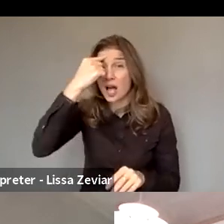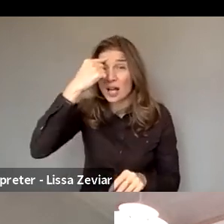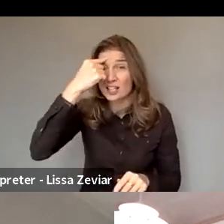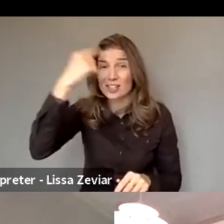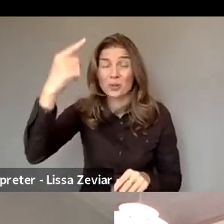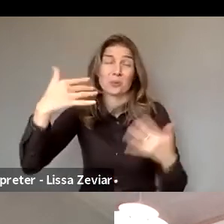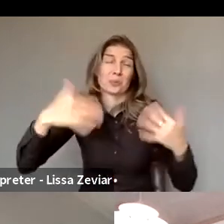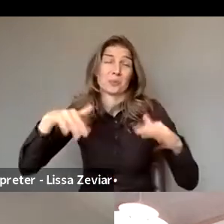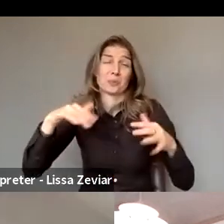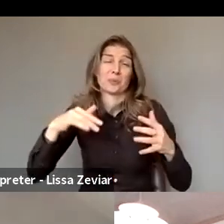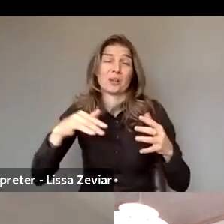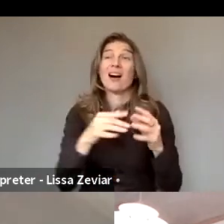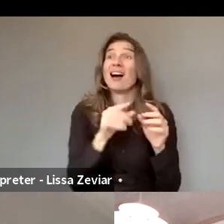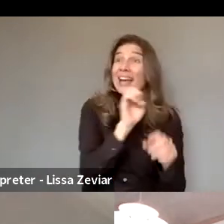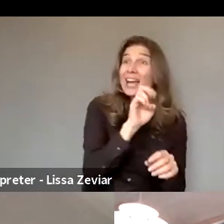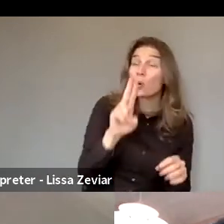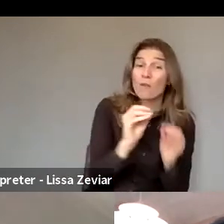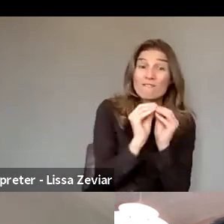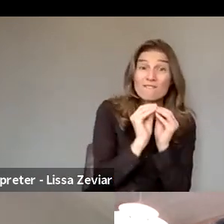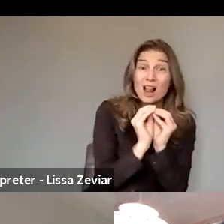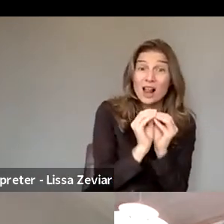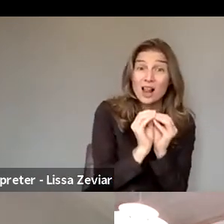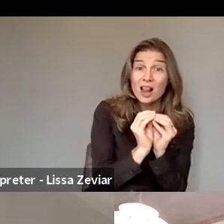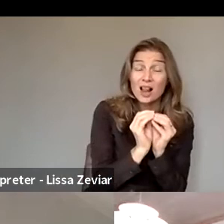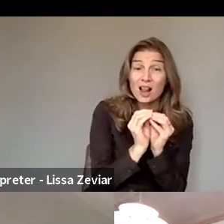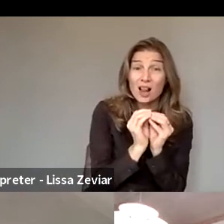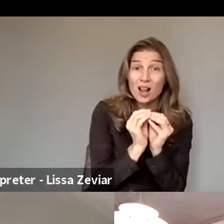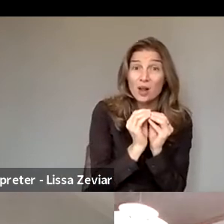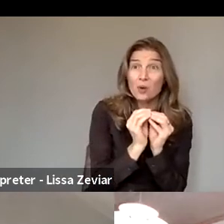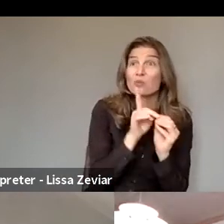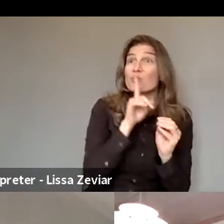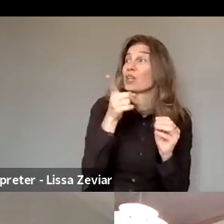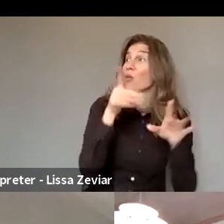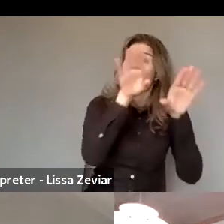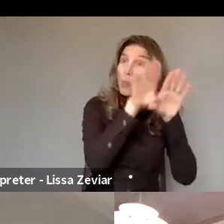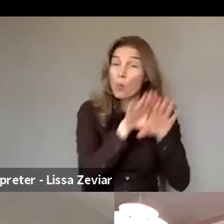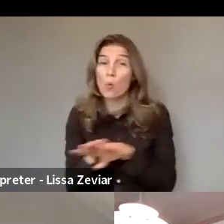upon the value of the UN, the EU has a common interest in combat it together.